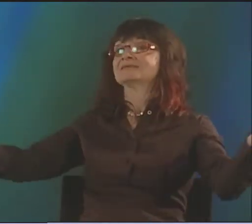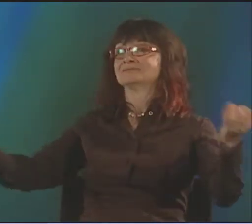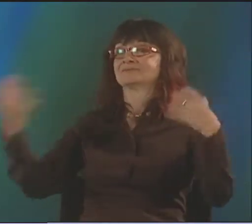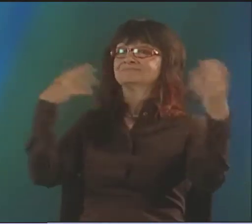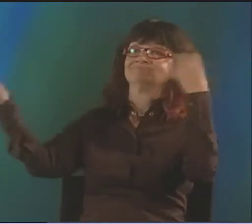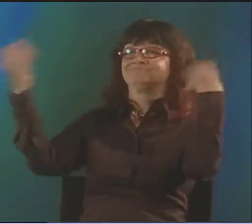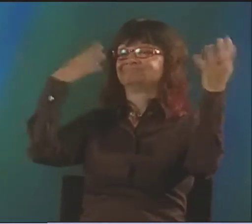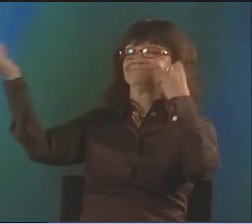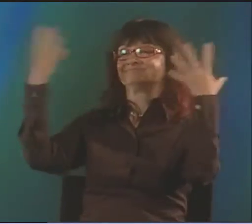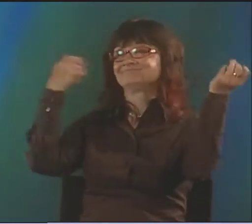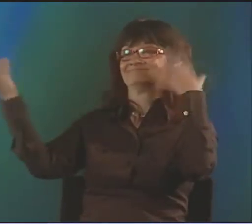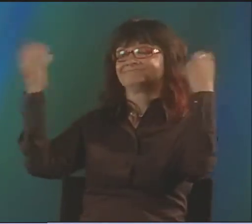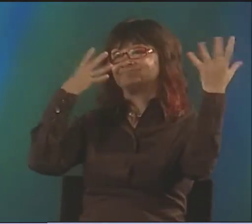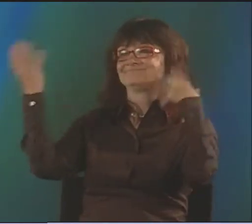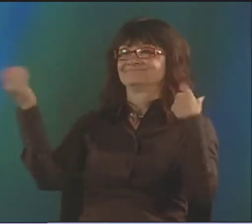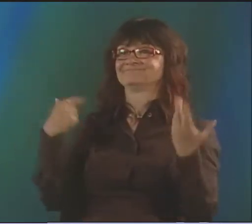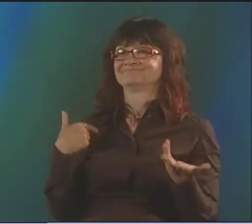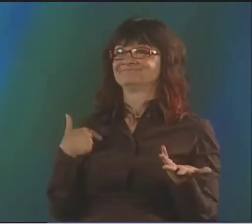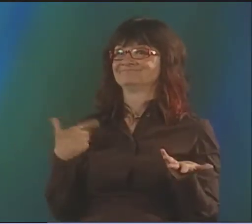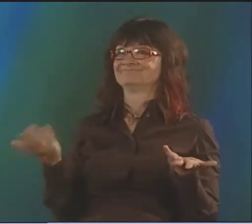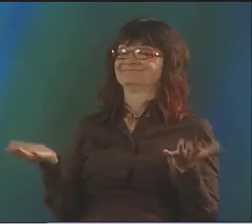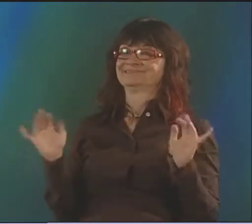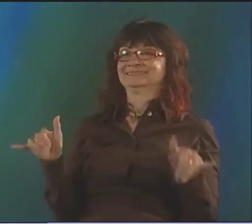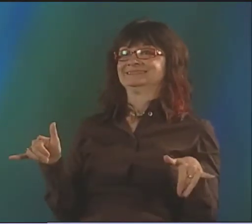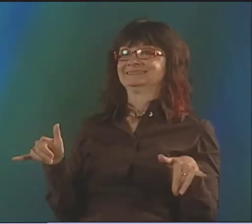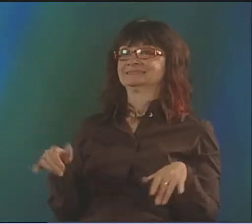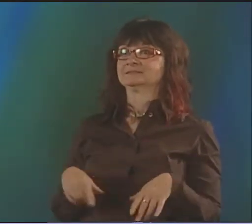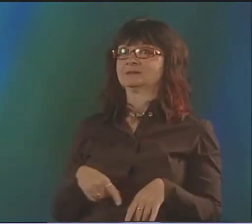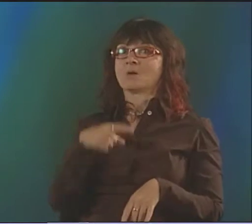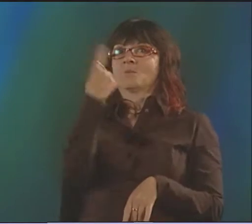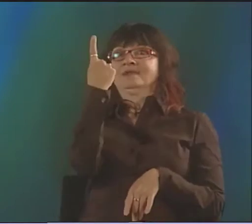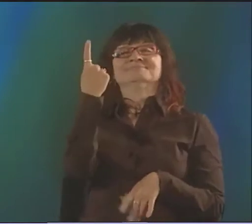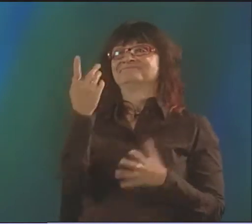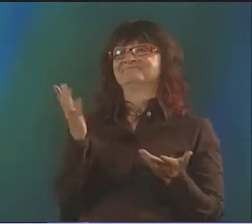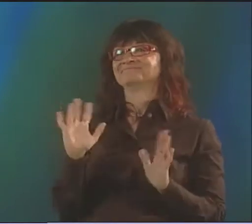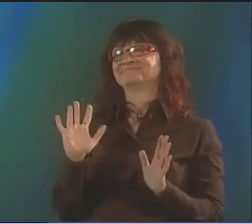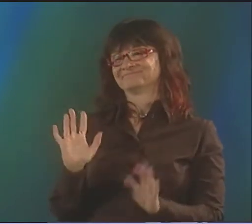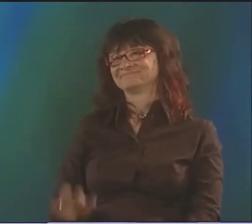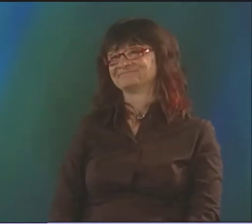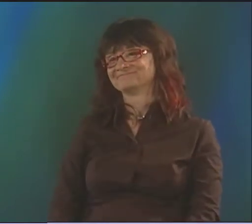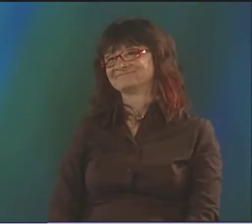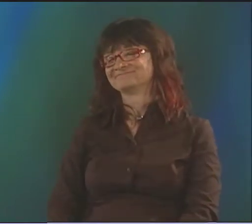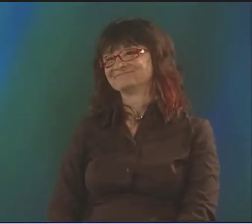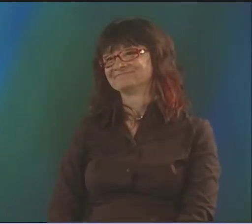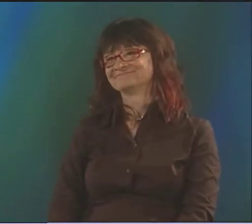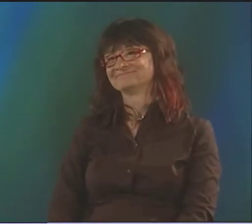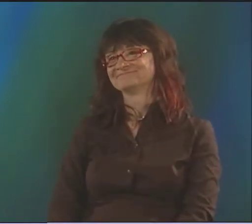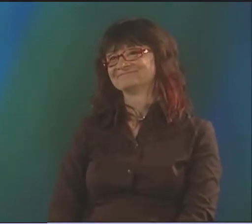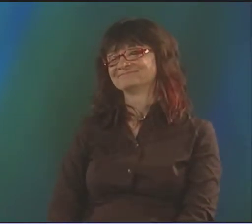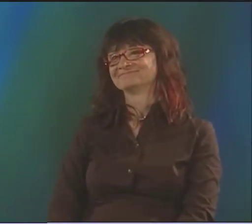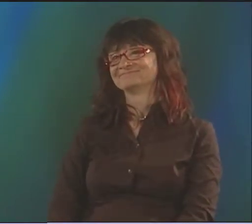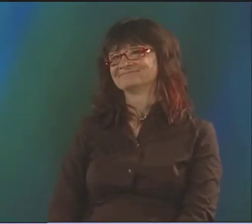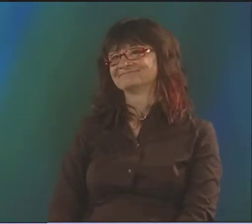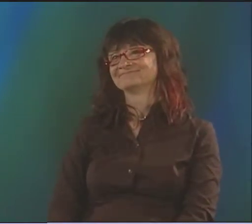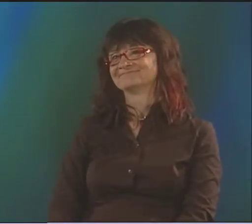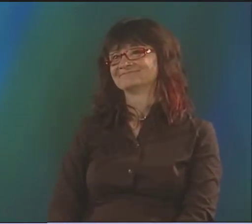I BELIEVE THAT EVERYTHING IN THE WORLD INSPIRES ME. THE NEWS, CURRENT EVENTS, EVERYTHING GIVES ME IDEAS.